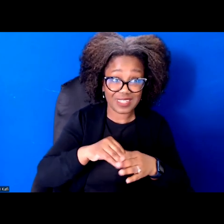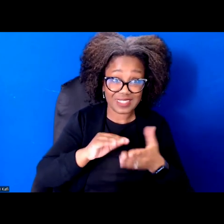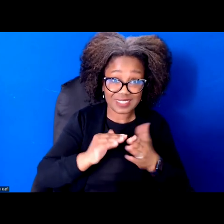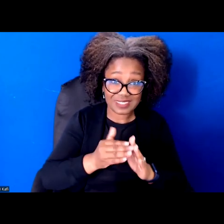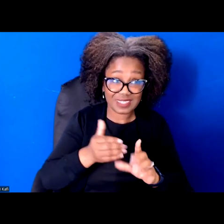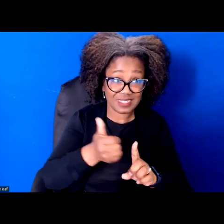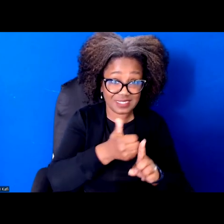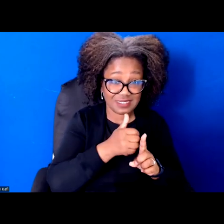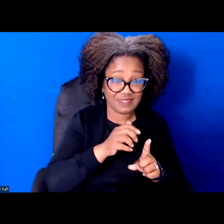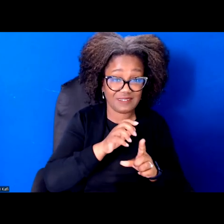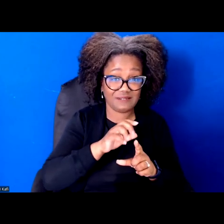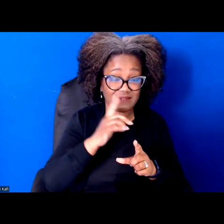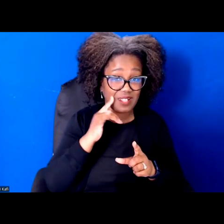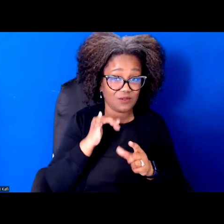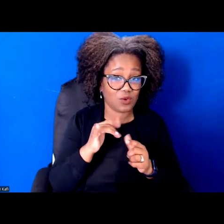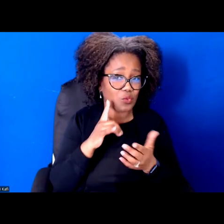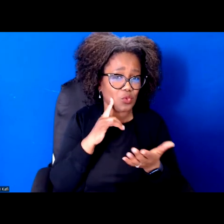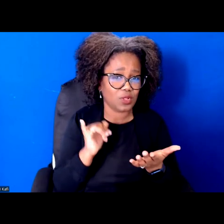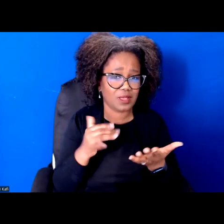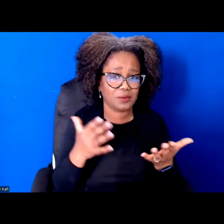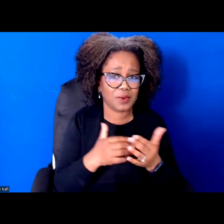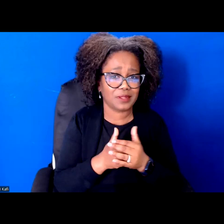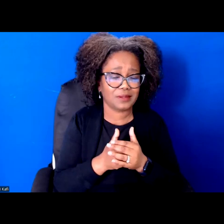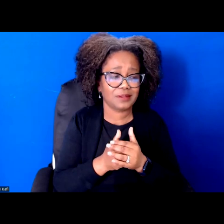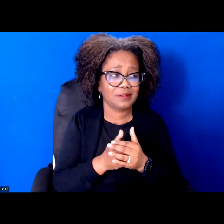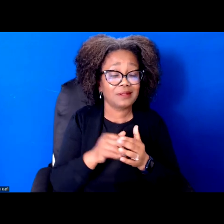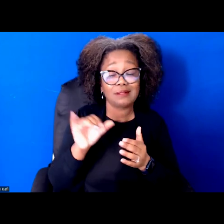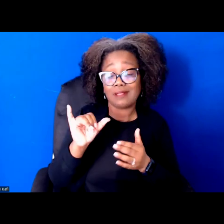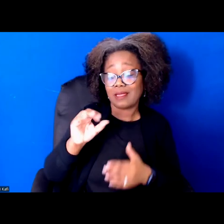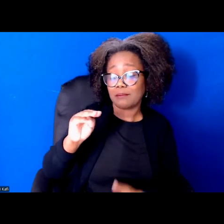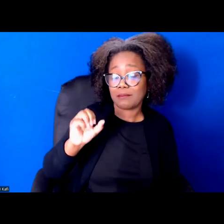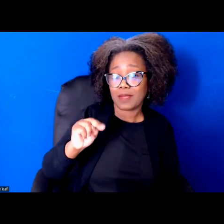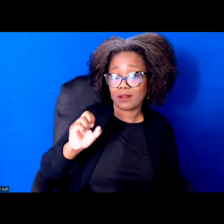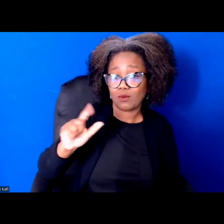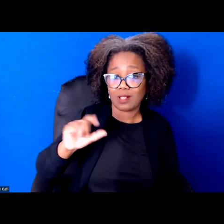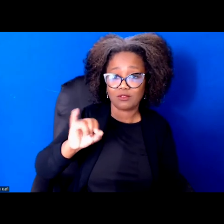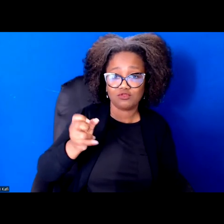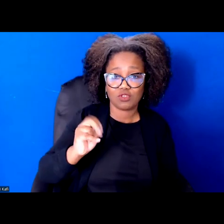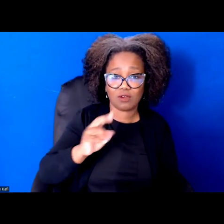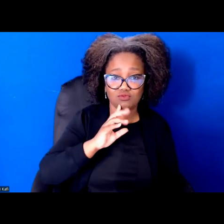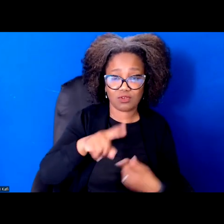and the role of movements as actually making these ideas concrete and actually actualizing